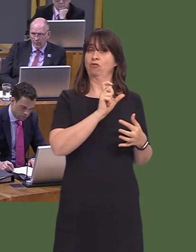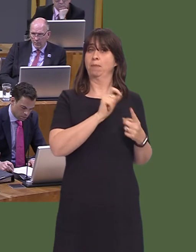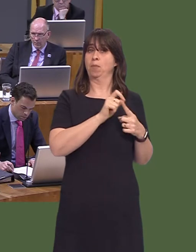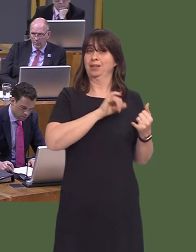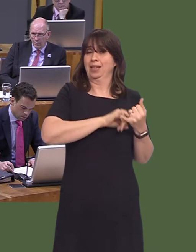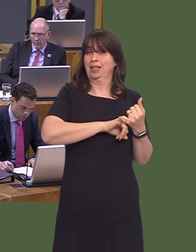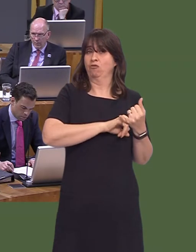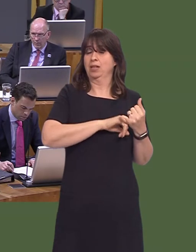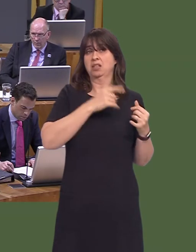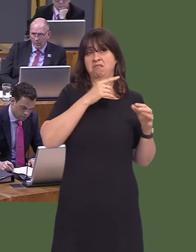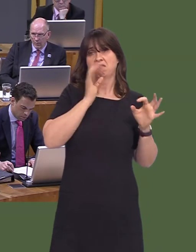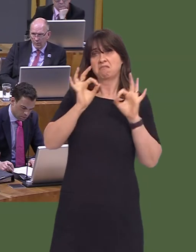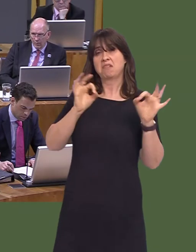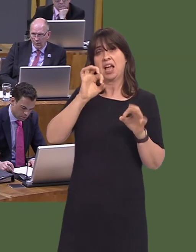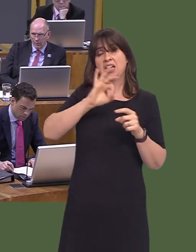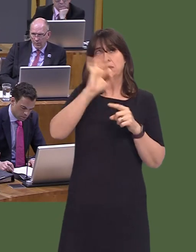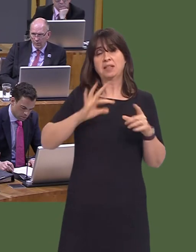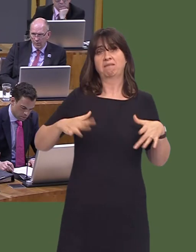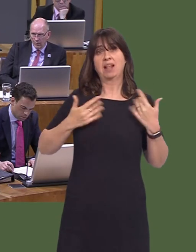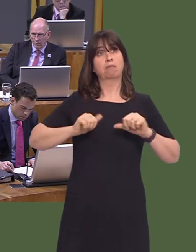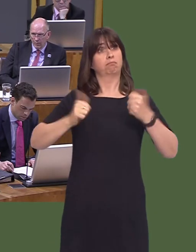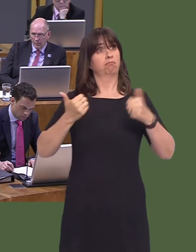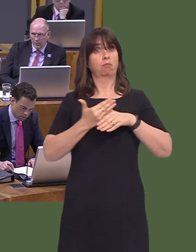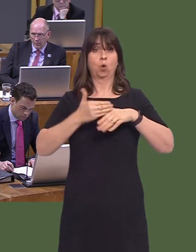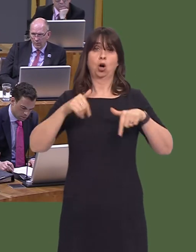survey, 80 per cent of staff scored the organisation positively on inclusion and fair treatmentóthat's